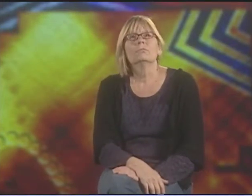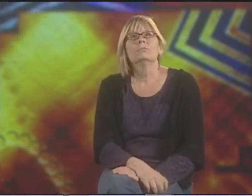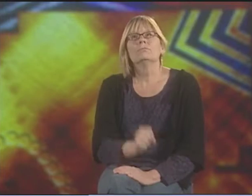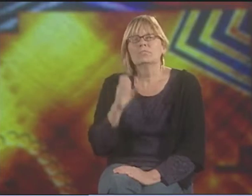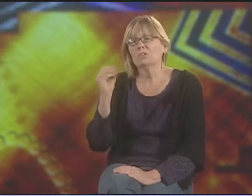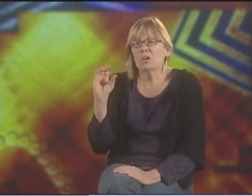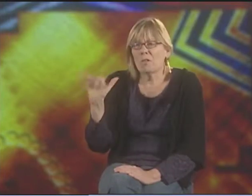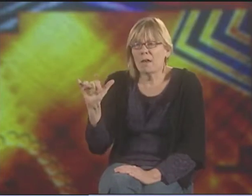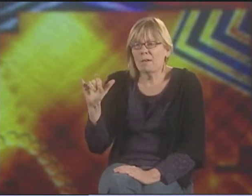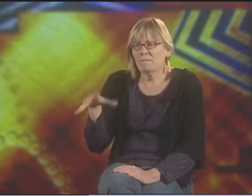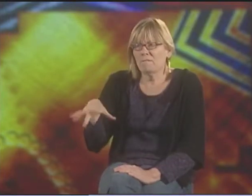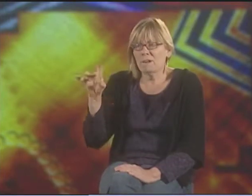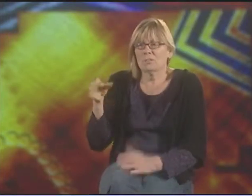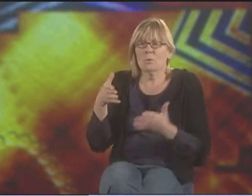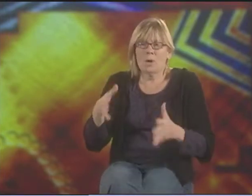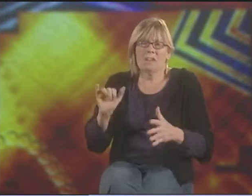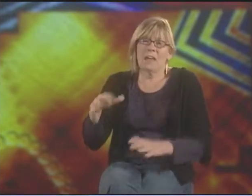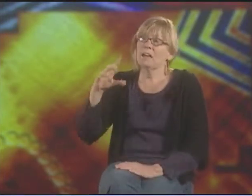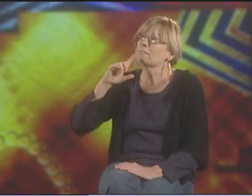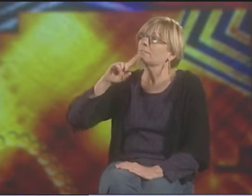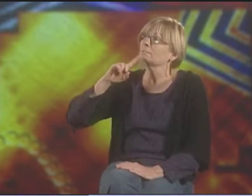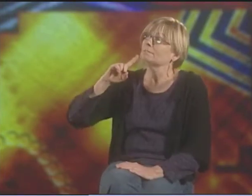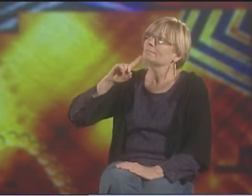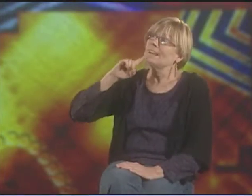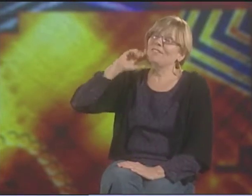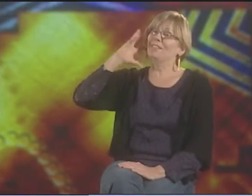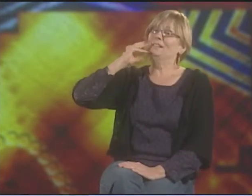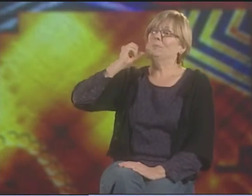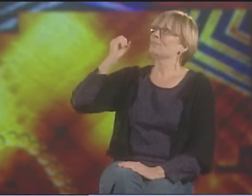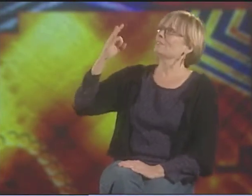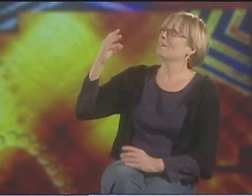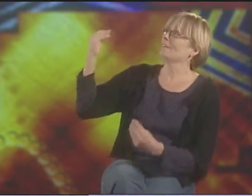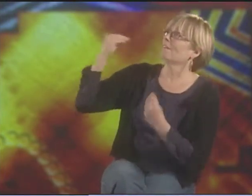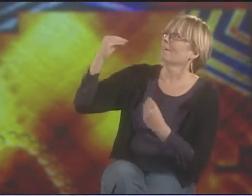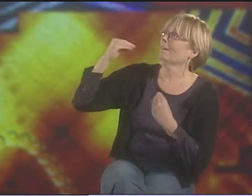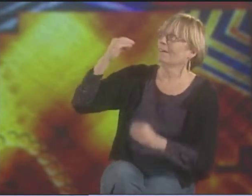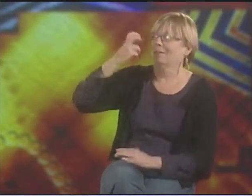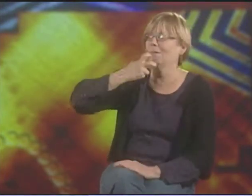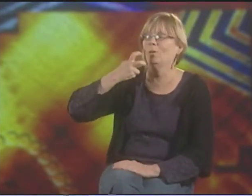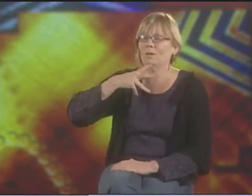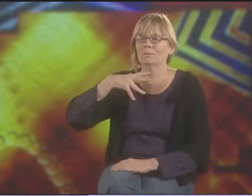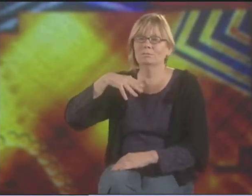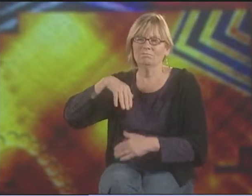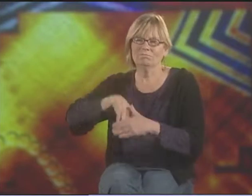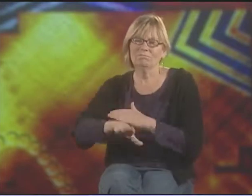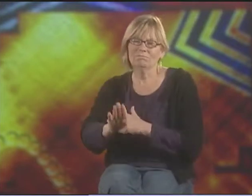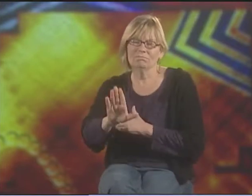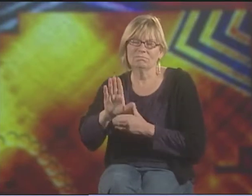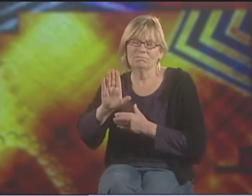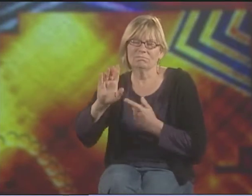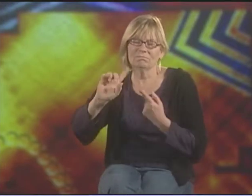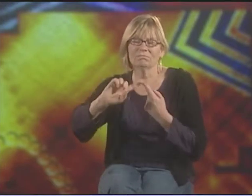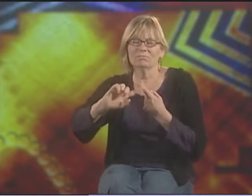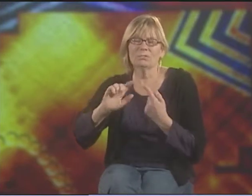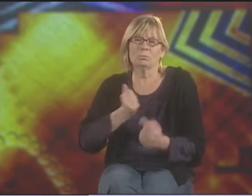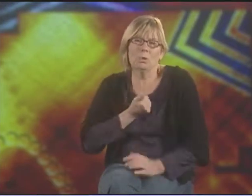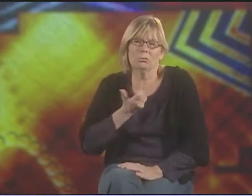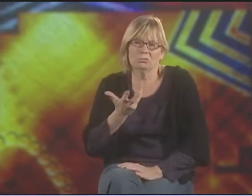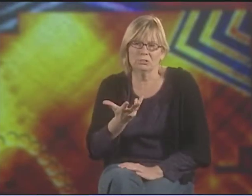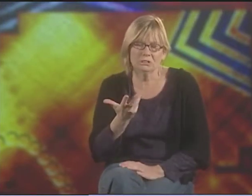AND SO THAT ALWAYS FINDS ITS WAYS INTO THE DEAF EXPERIENCE OF SHOWING THAT IN POETRY, THAT WHOLE IDEA OF BEING TRAINED